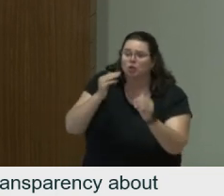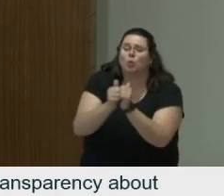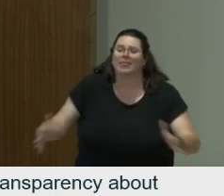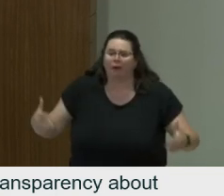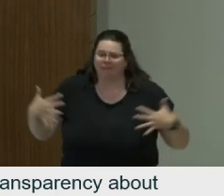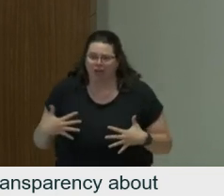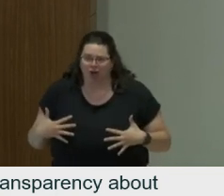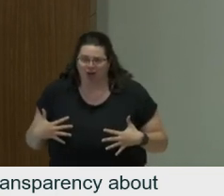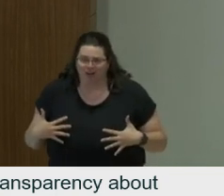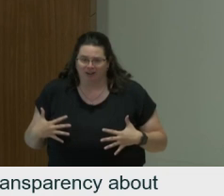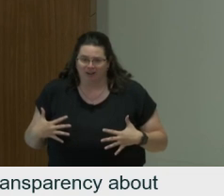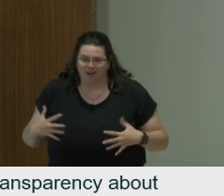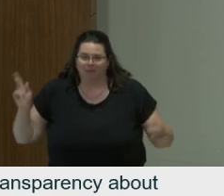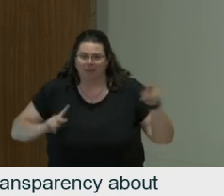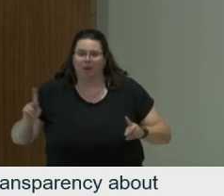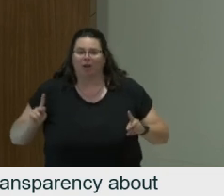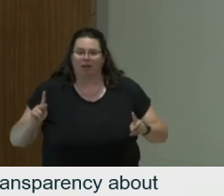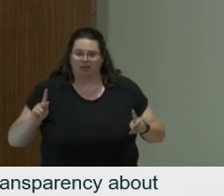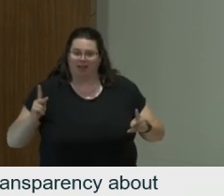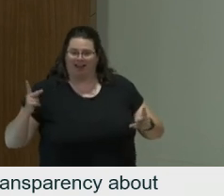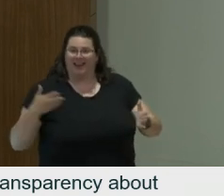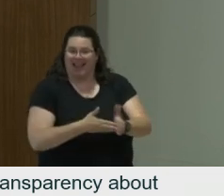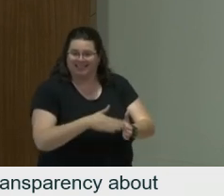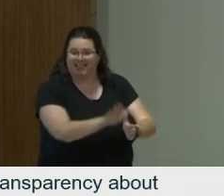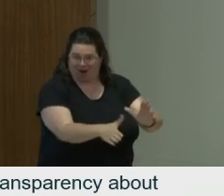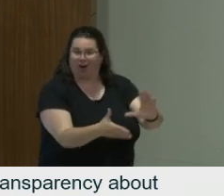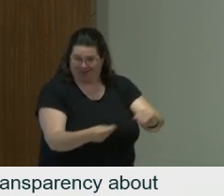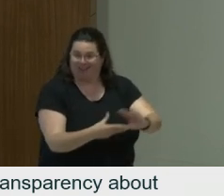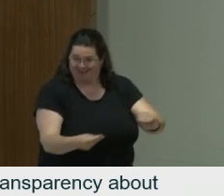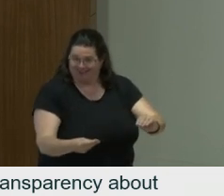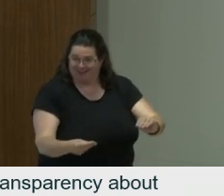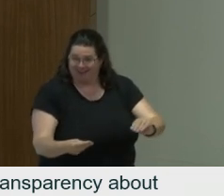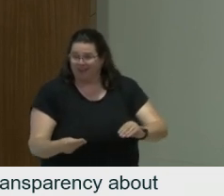it is about to highlight the bravery required for individuals with disabilities